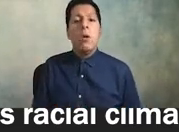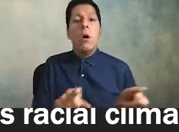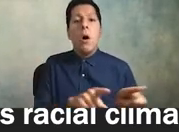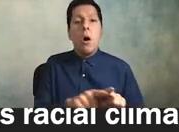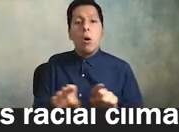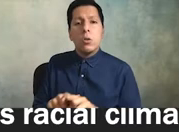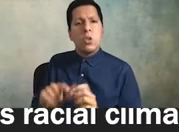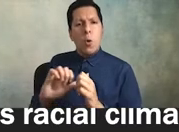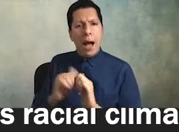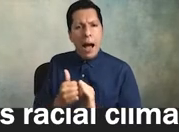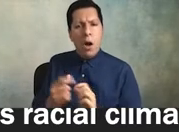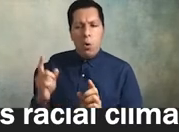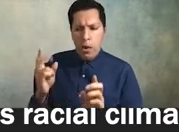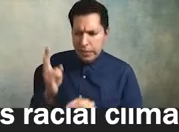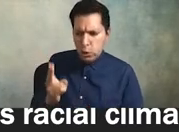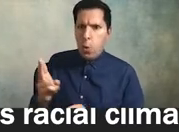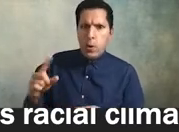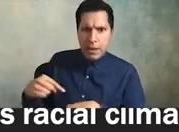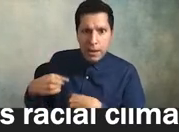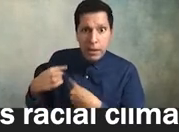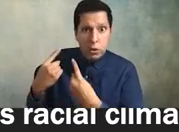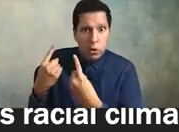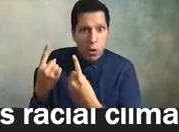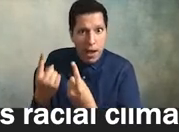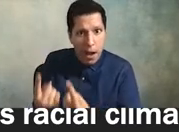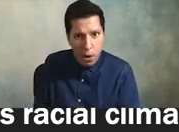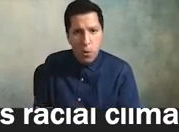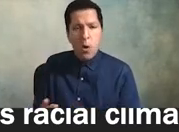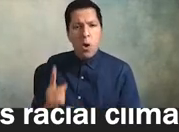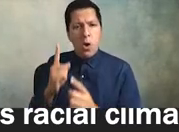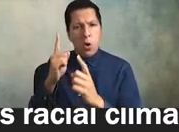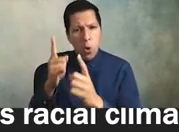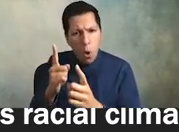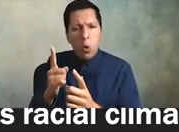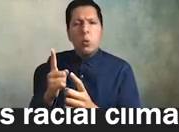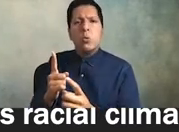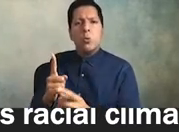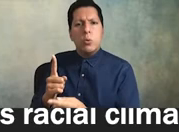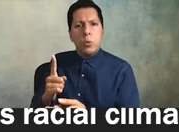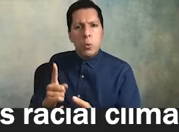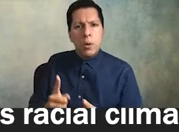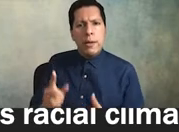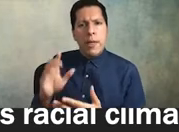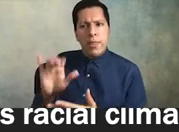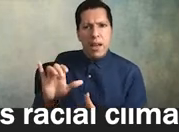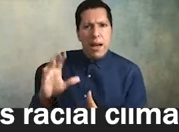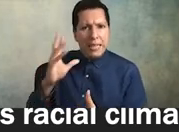we have historically and continue contemporarily to erase the needs and experiences of indigenous